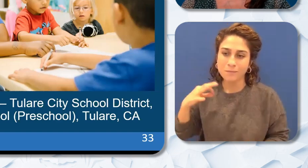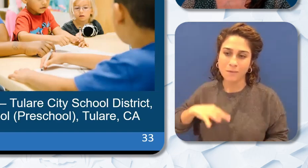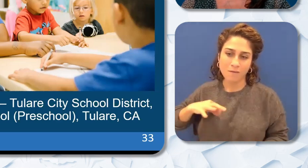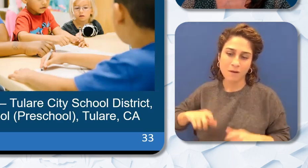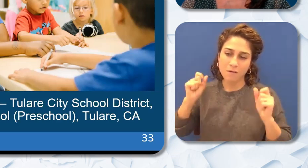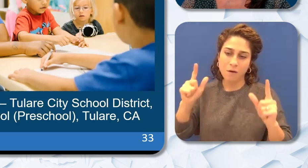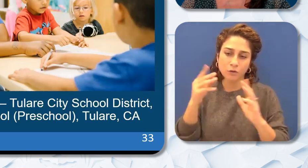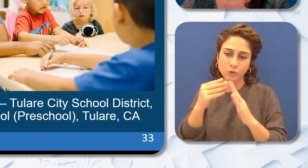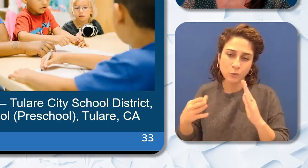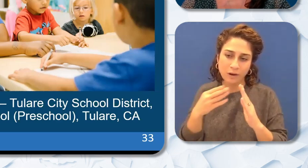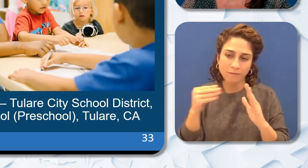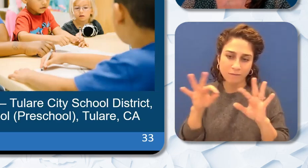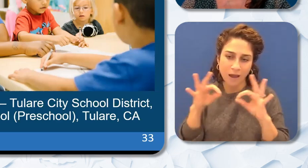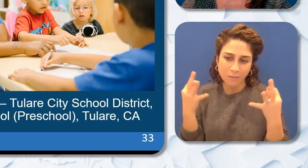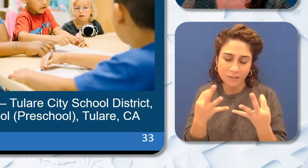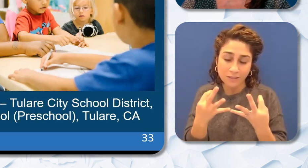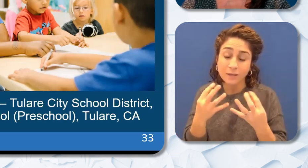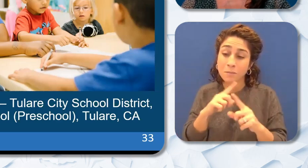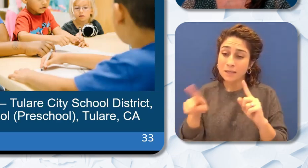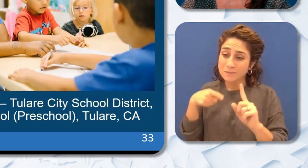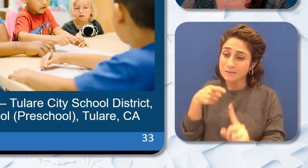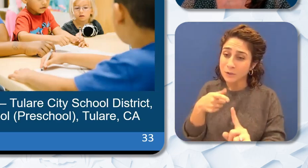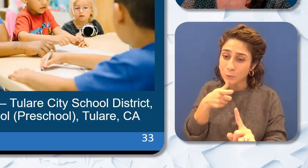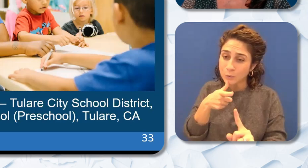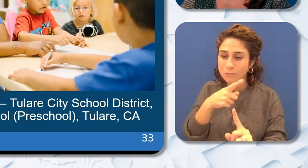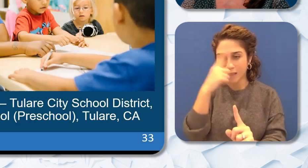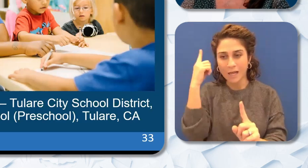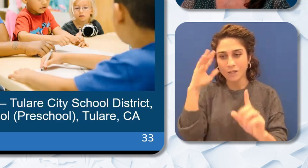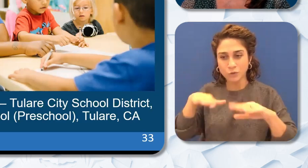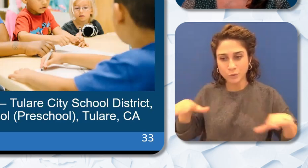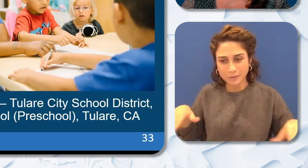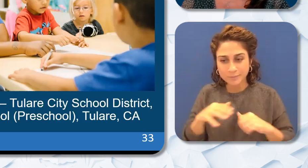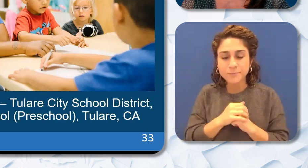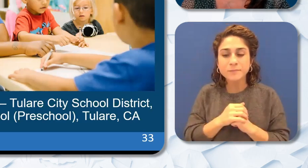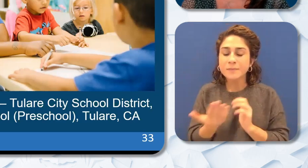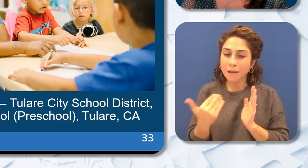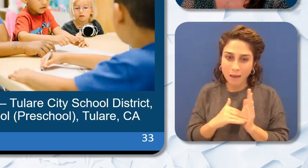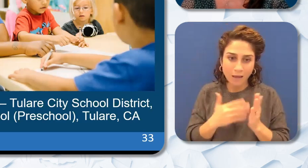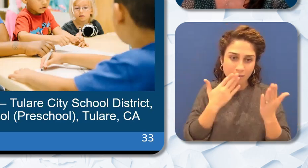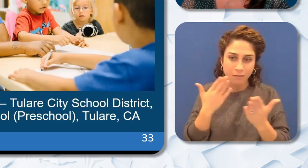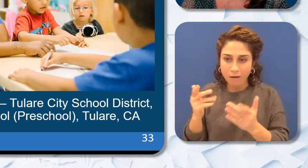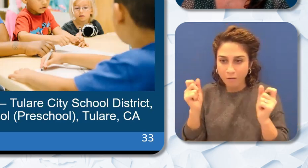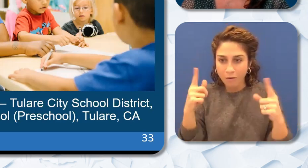families but specifically our Black children. I have to again thank everyone. So Dr. Stewart